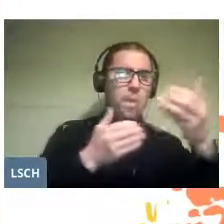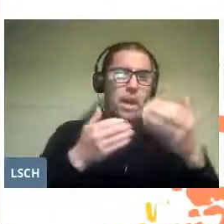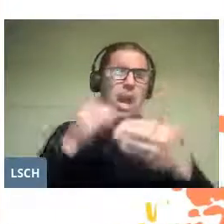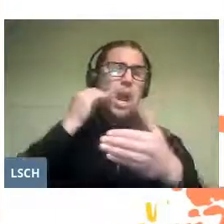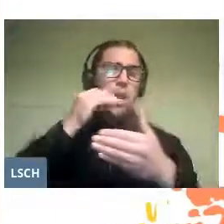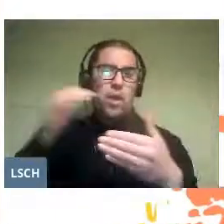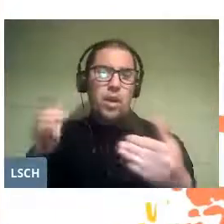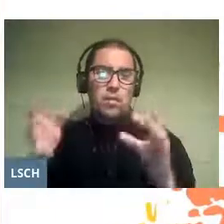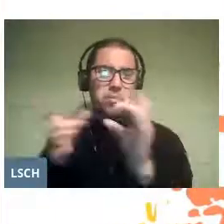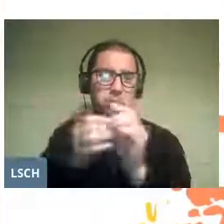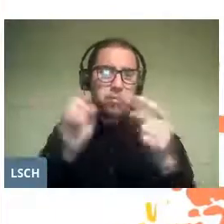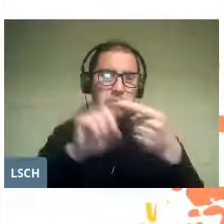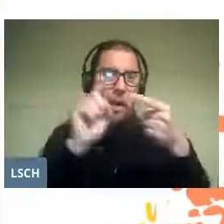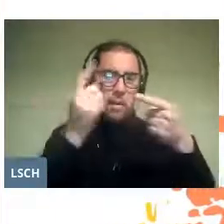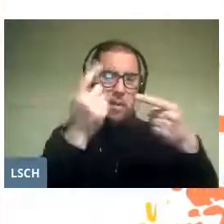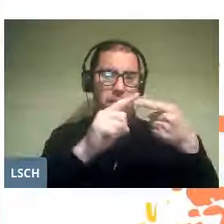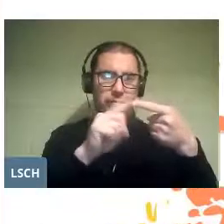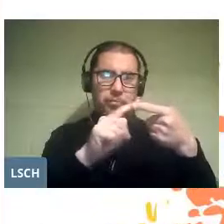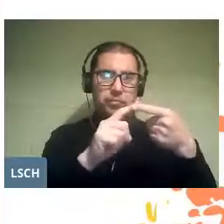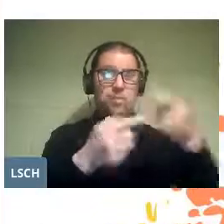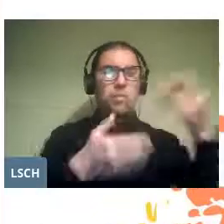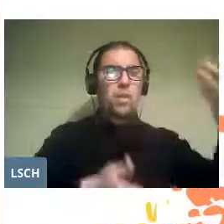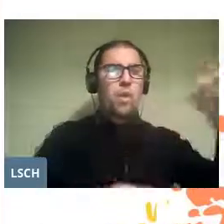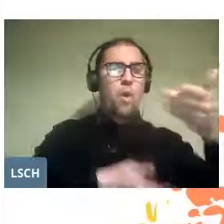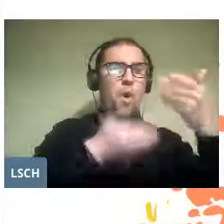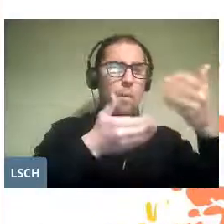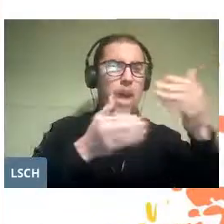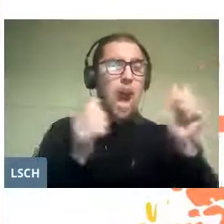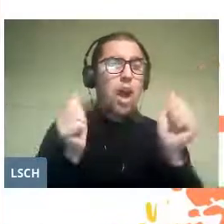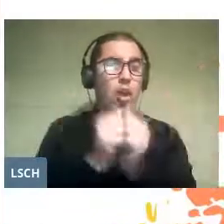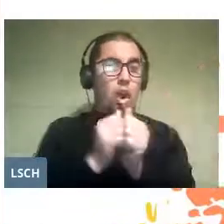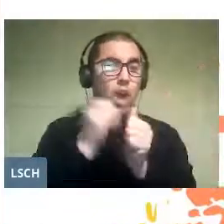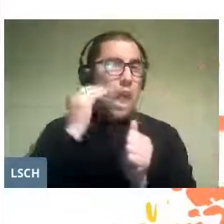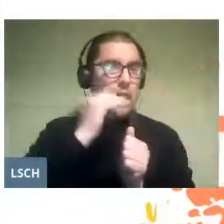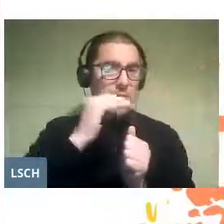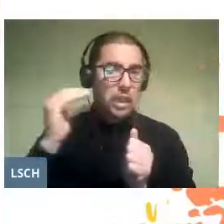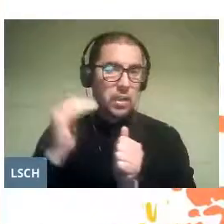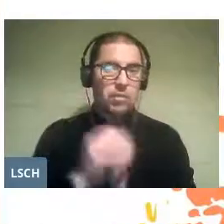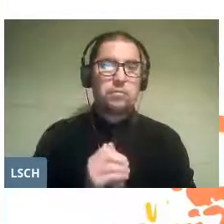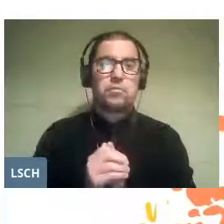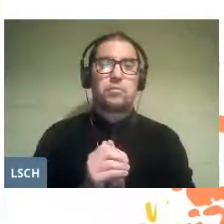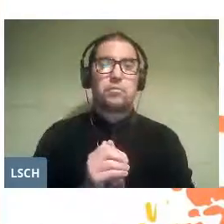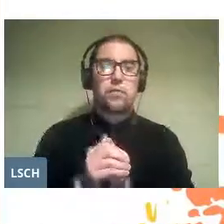The first is opera with children, that is, opera for adults